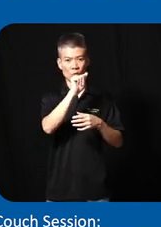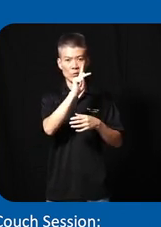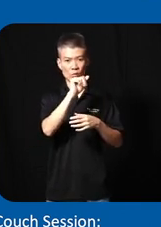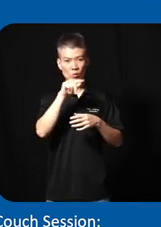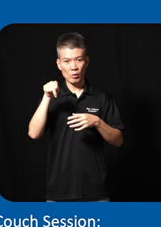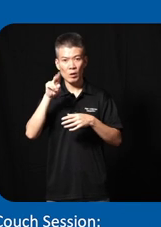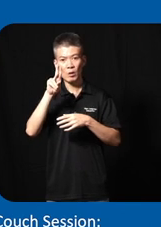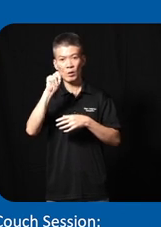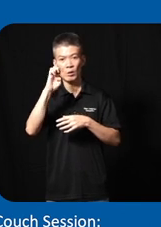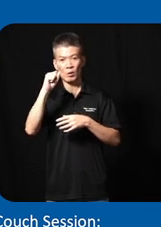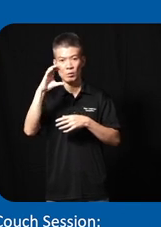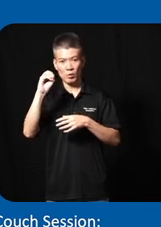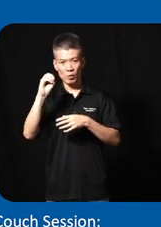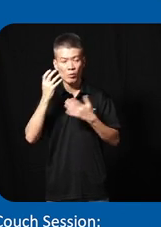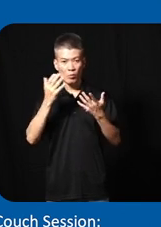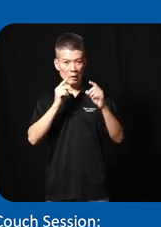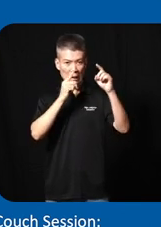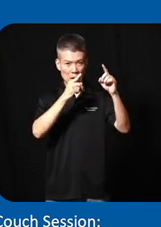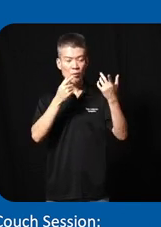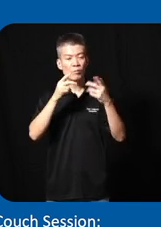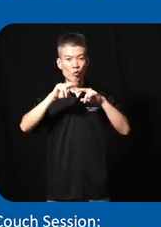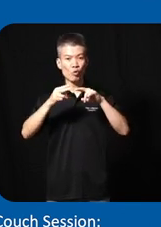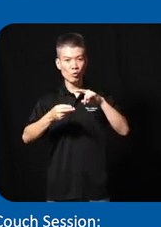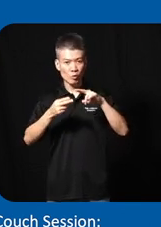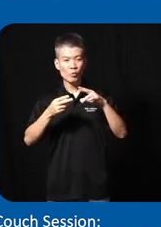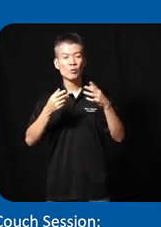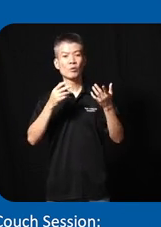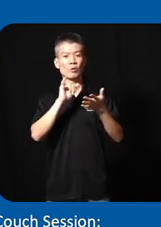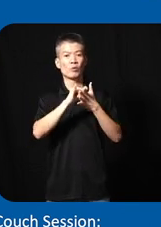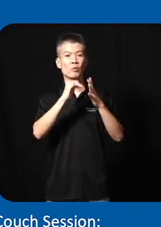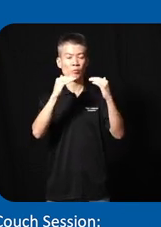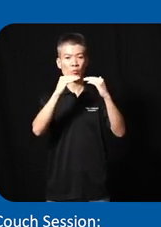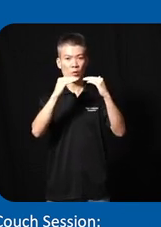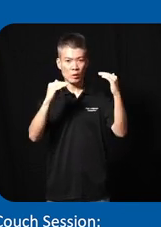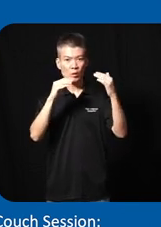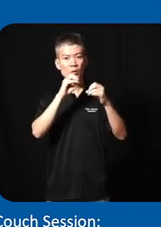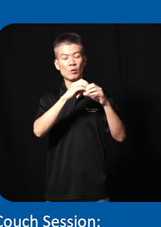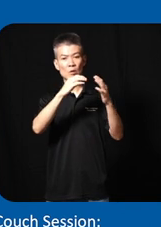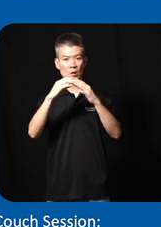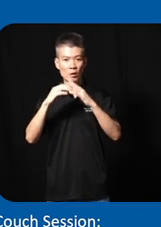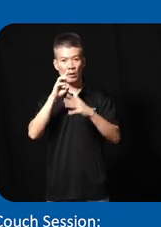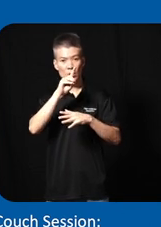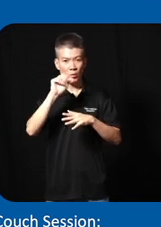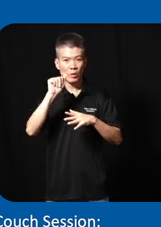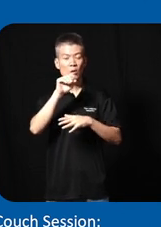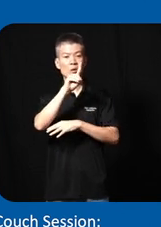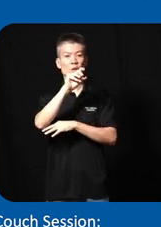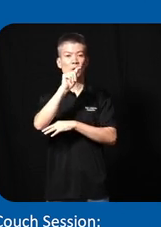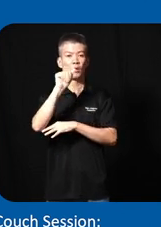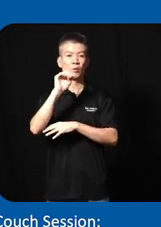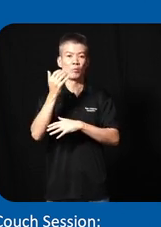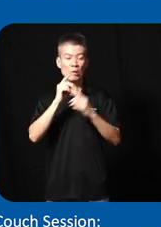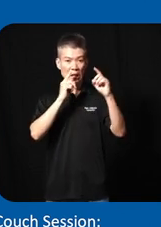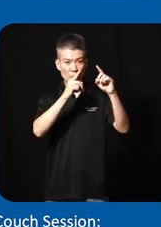UNESCO and it aims to R first to reduce the Gap in cities disability data it also aims to improve